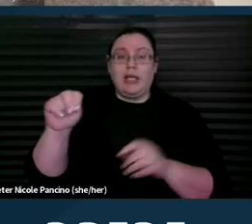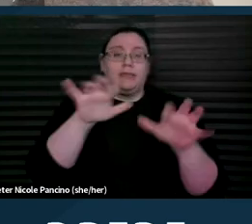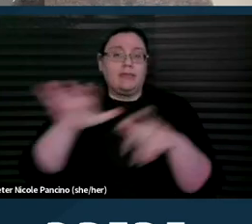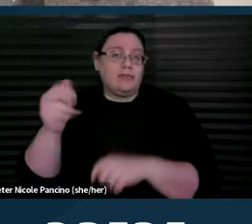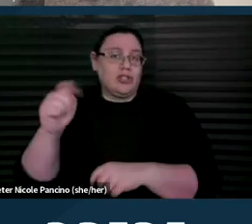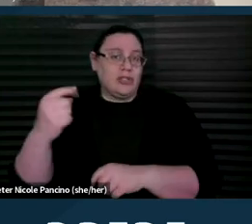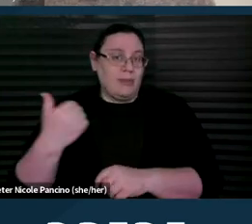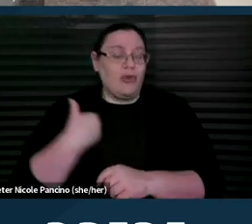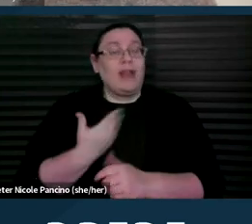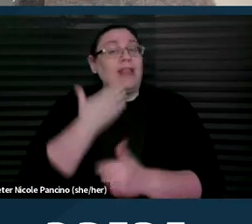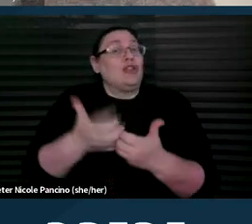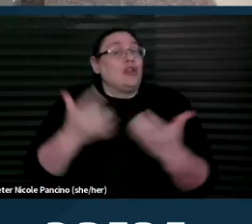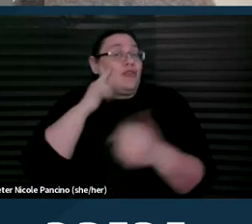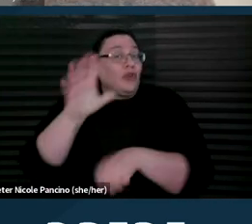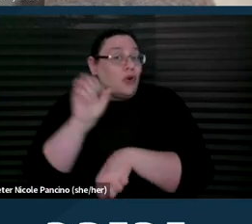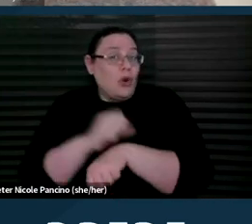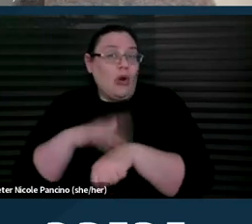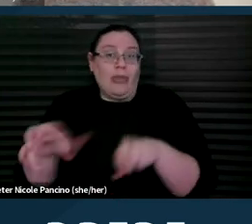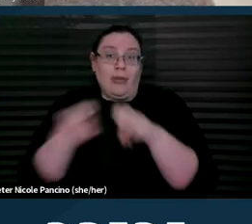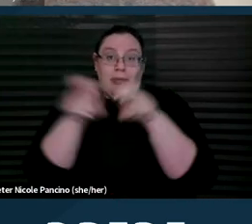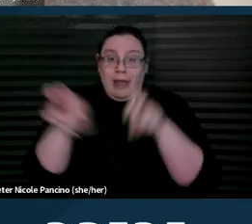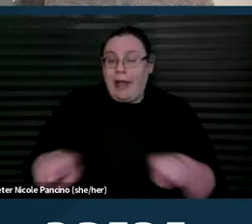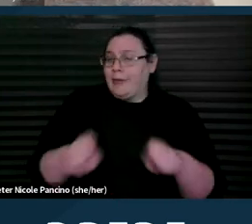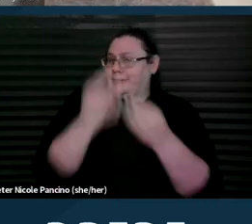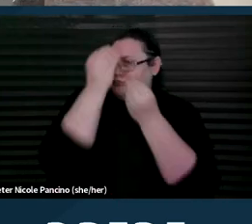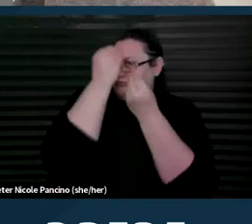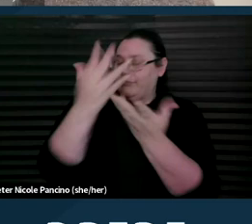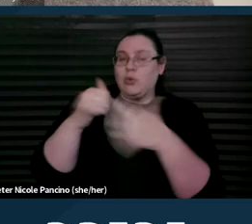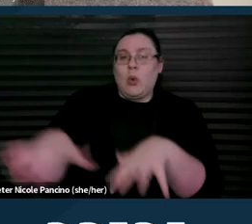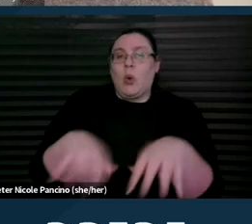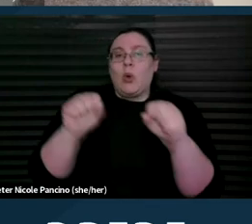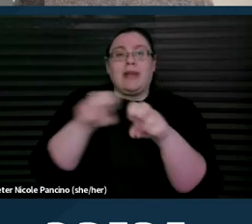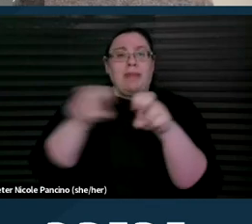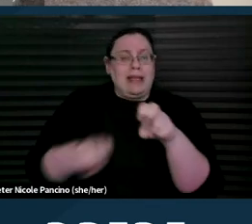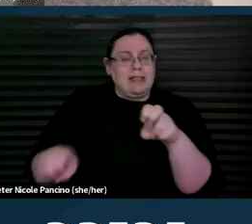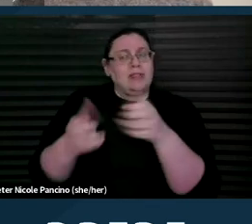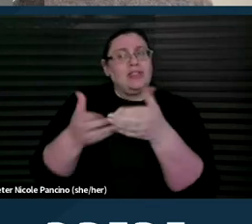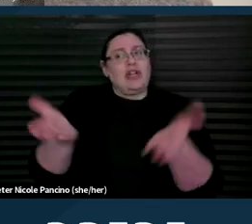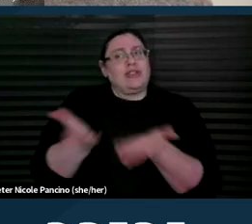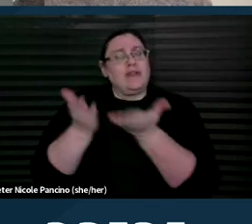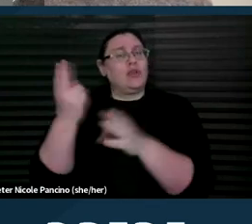"Thanks so much for your work on this panel. Just sending this to the host and panelists to generally suggest using more gender neutral language